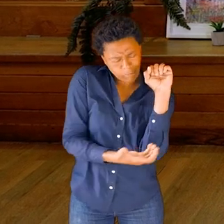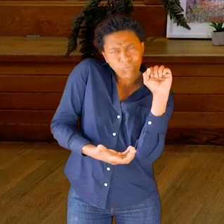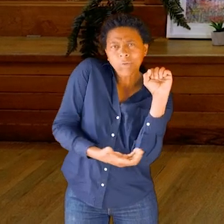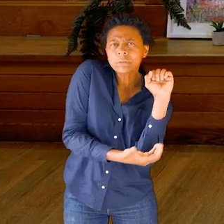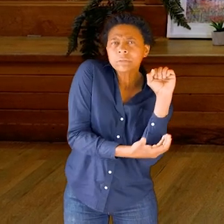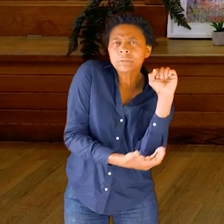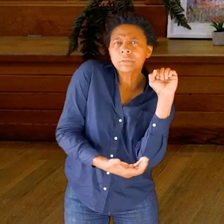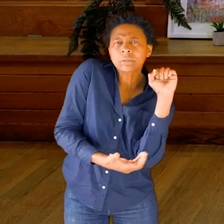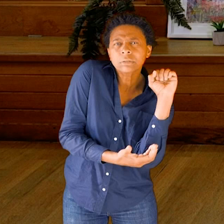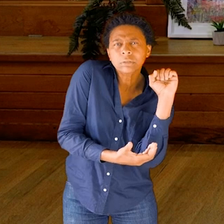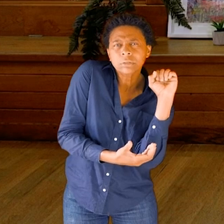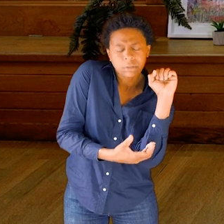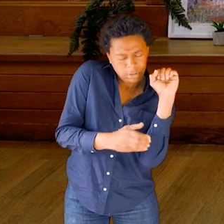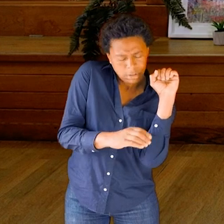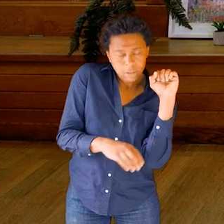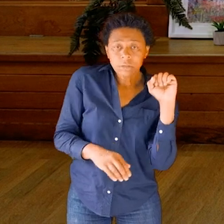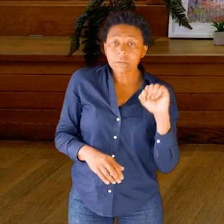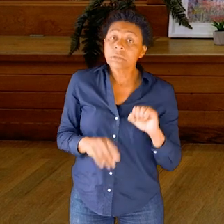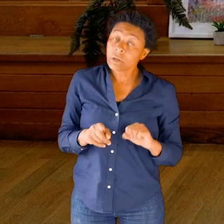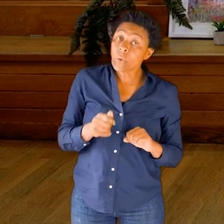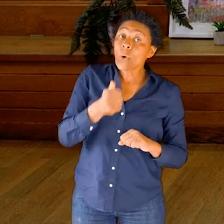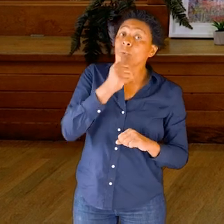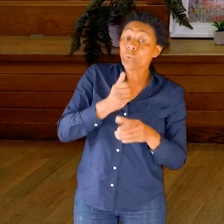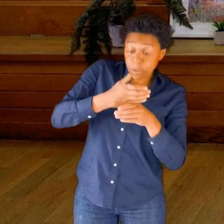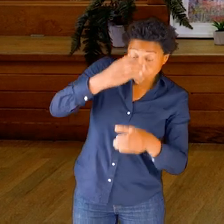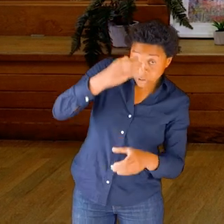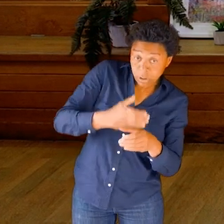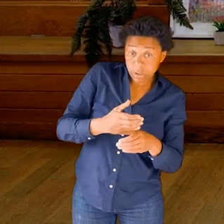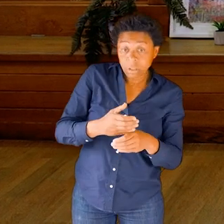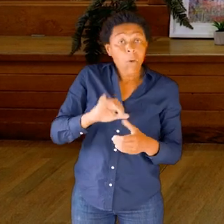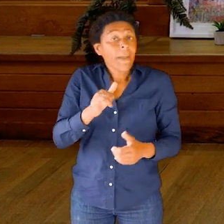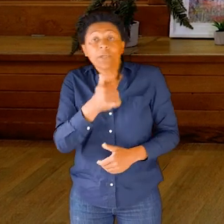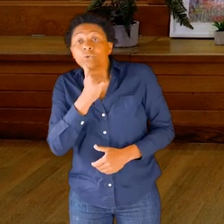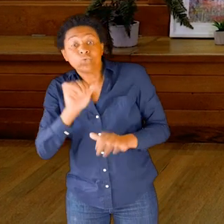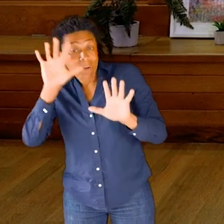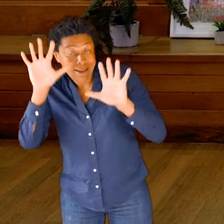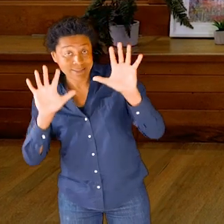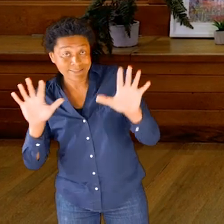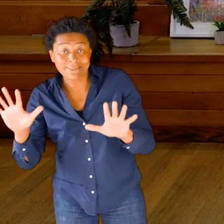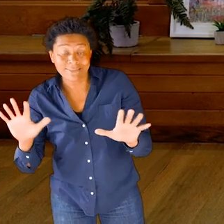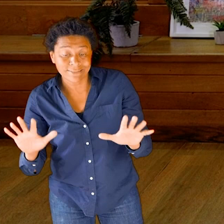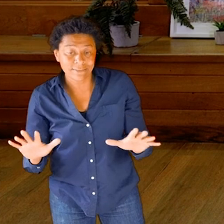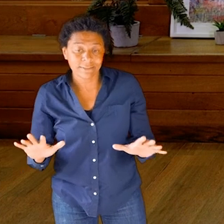So take a moment with your bottle, or without, to— using your hands also if you’d like to.